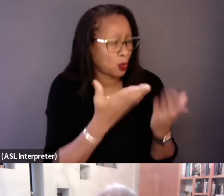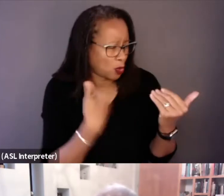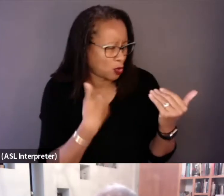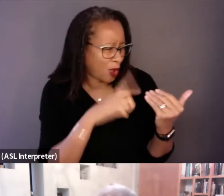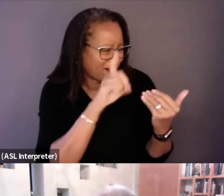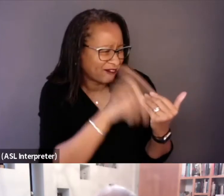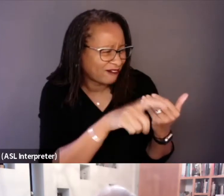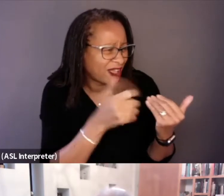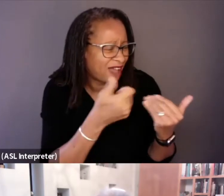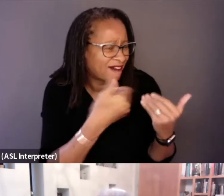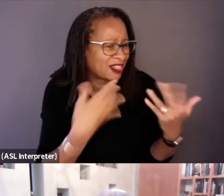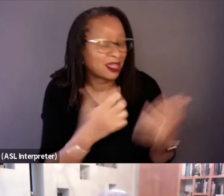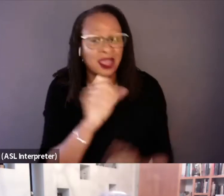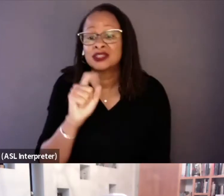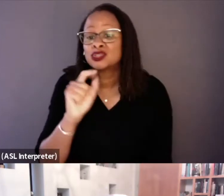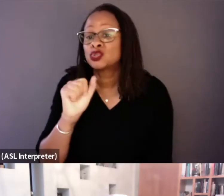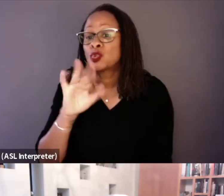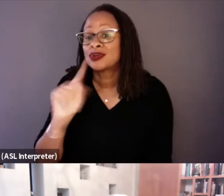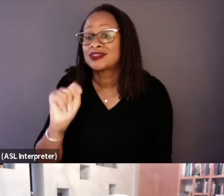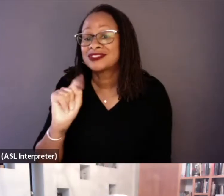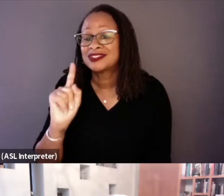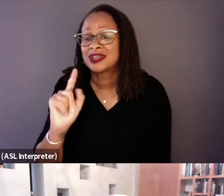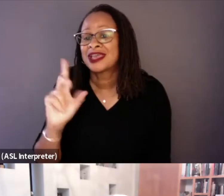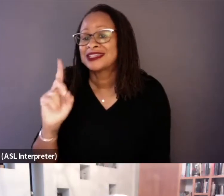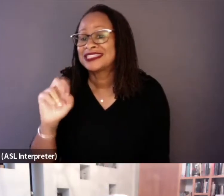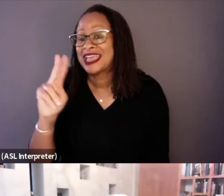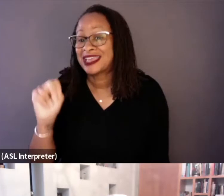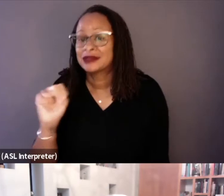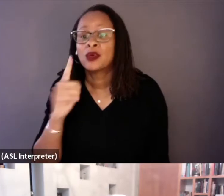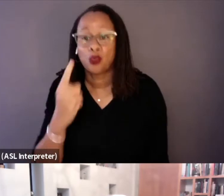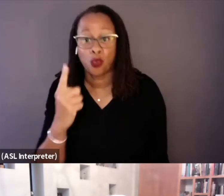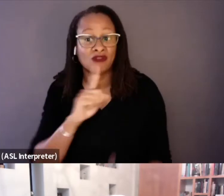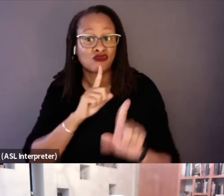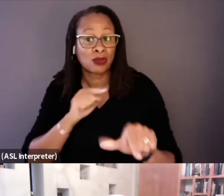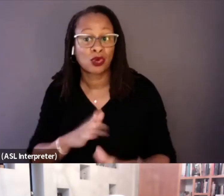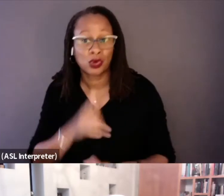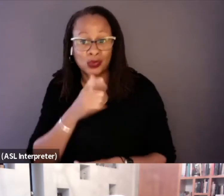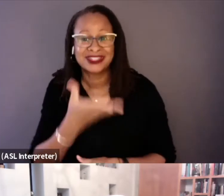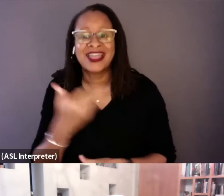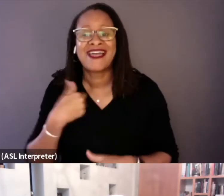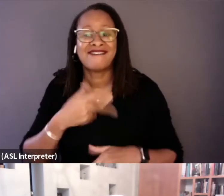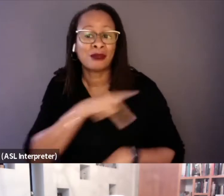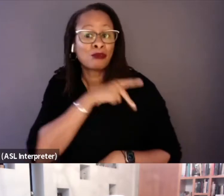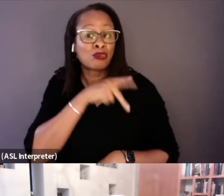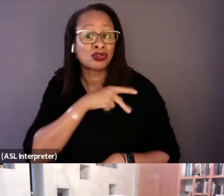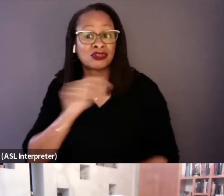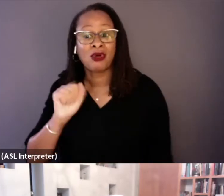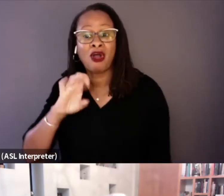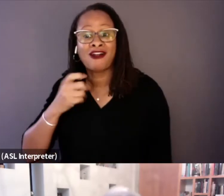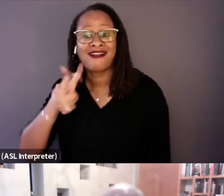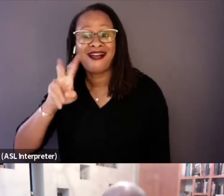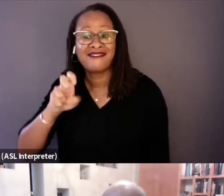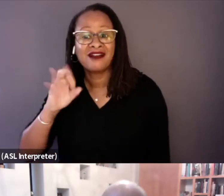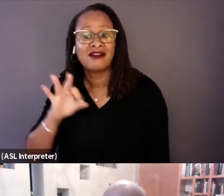Stewart Dan, who you see in the film, is one of the reporters that were there. He had his own personal archive of materials as well.